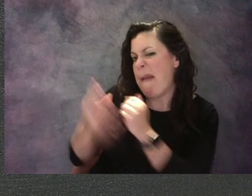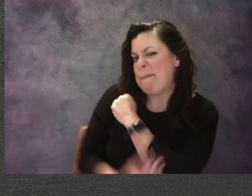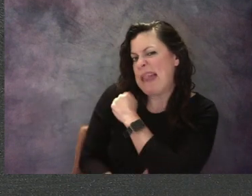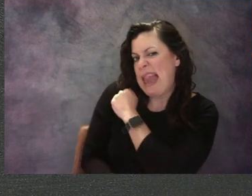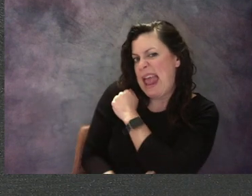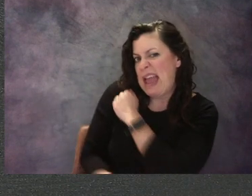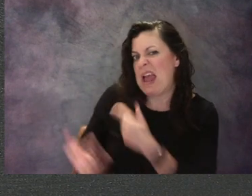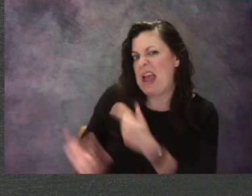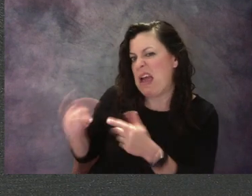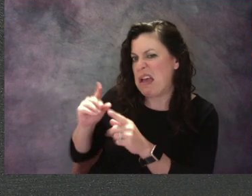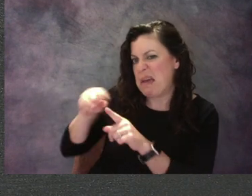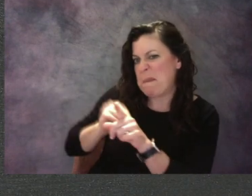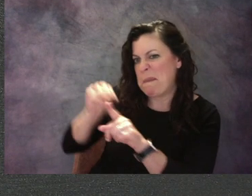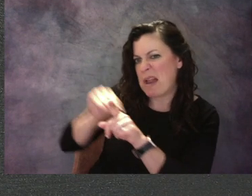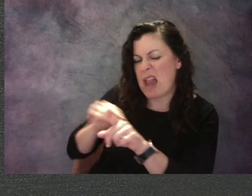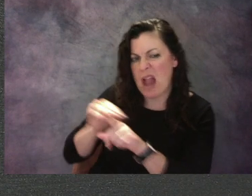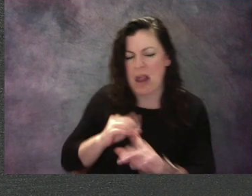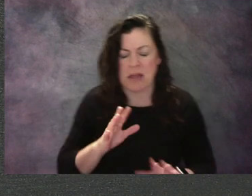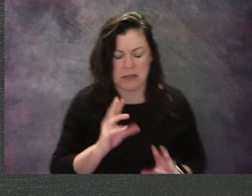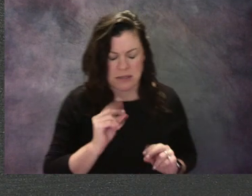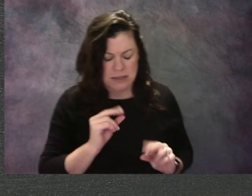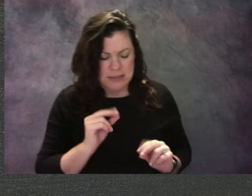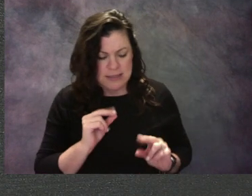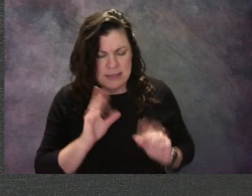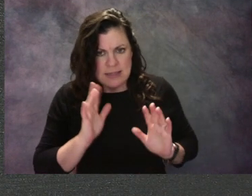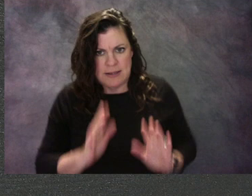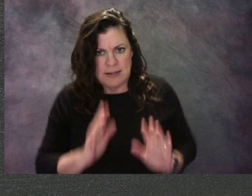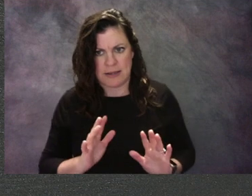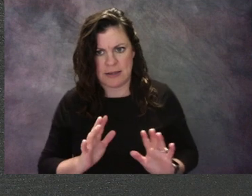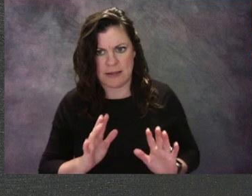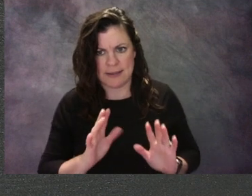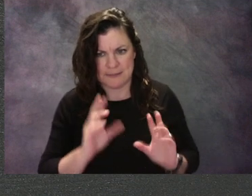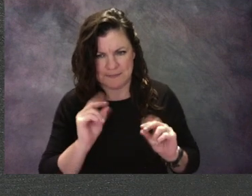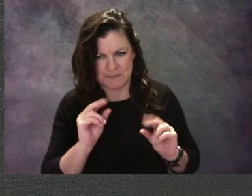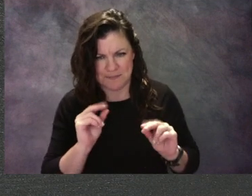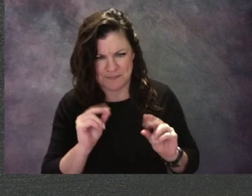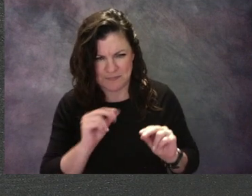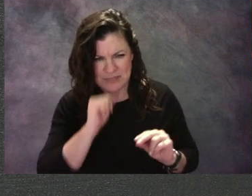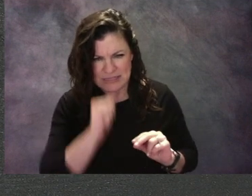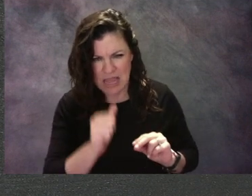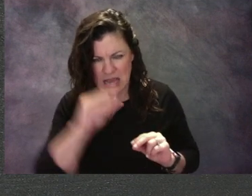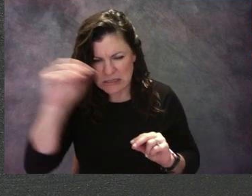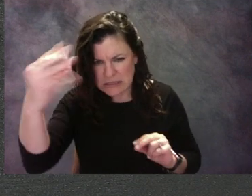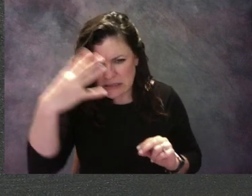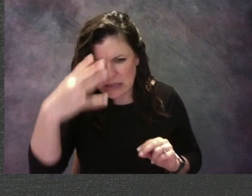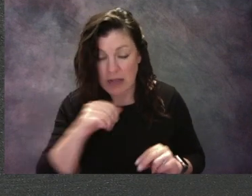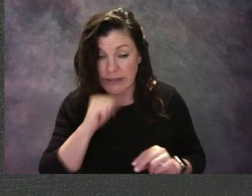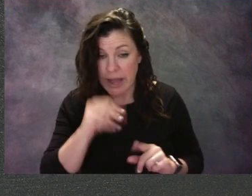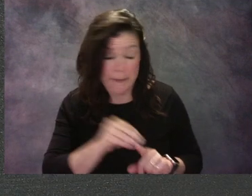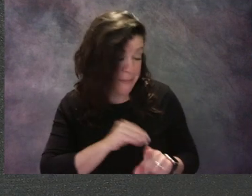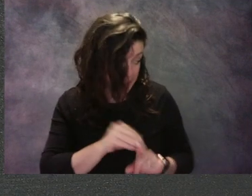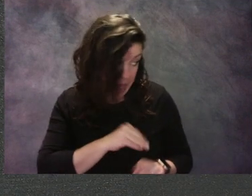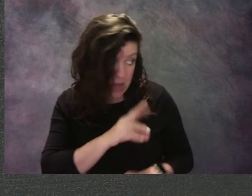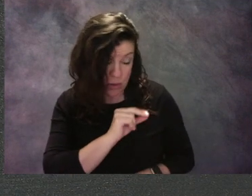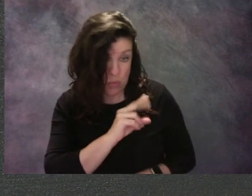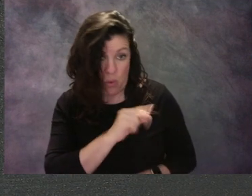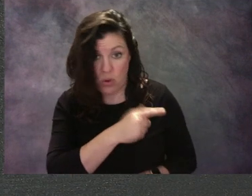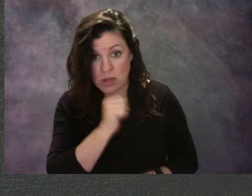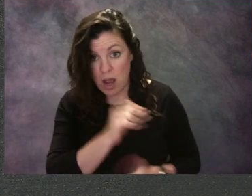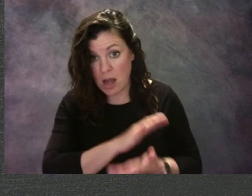It wasn't a sun, but it wasn't a lumpy banana either. Suddenly, she recognized what it was. [Mollie gasping] It was a moon!